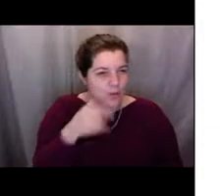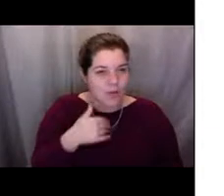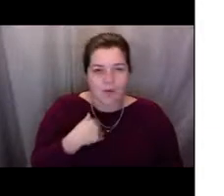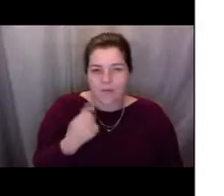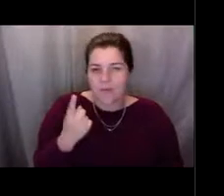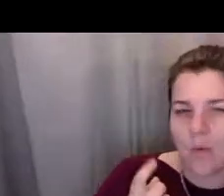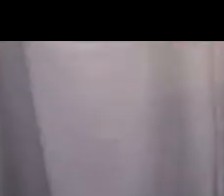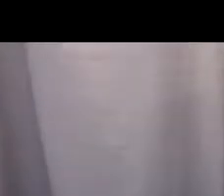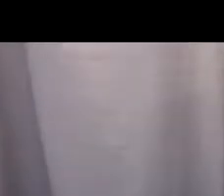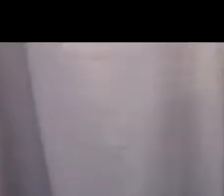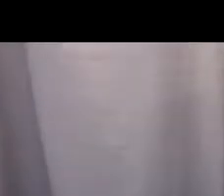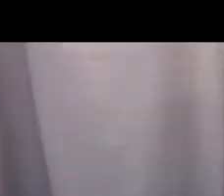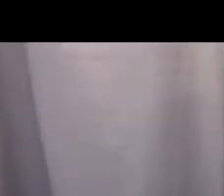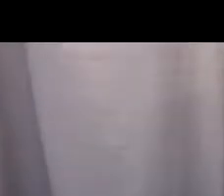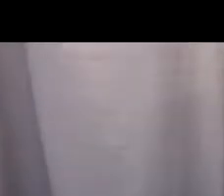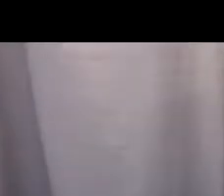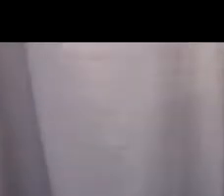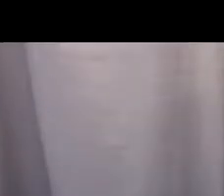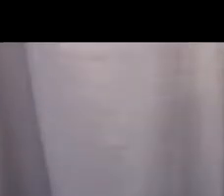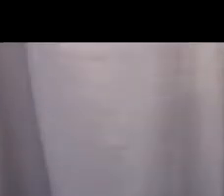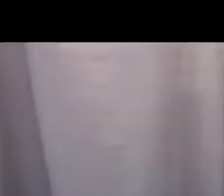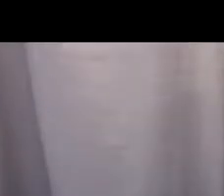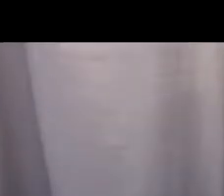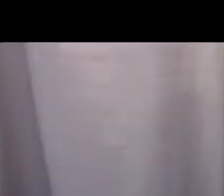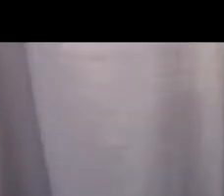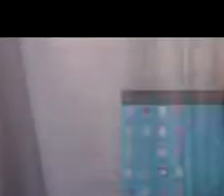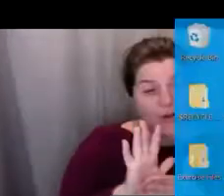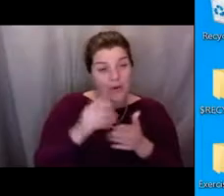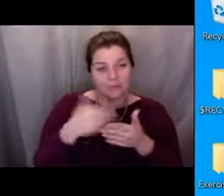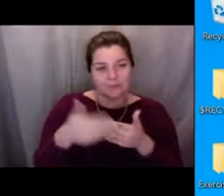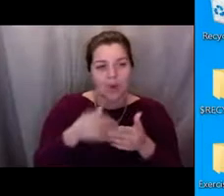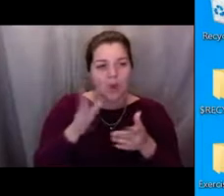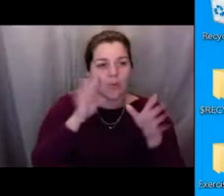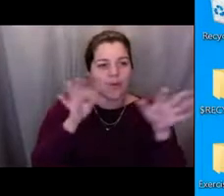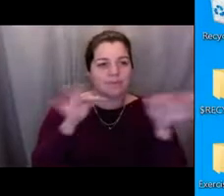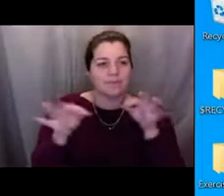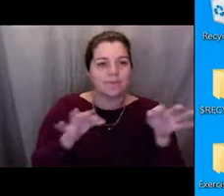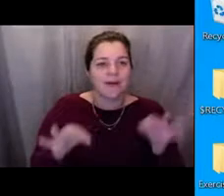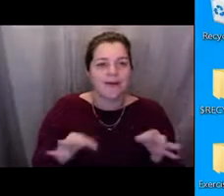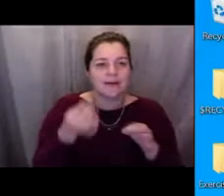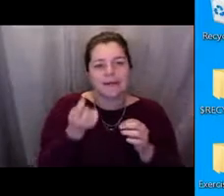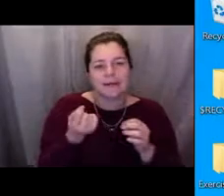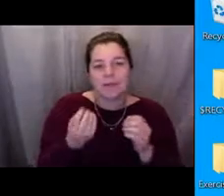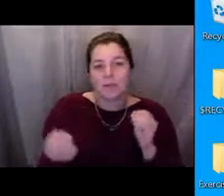and that is going to tell you a little bit more. [Lisa] All right, so here we go